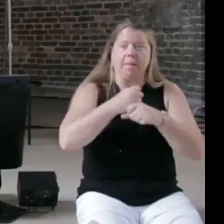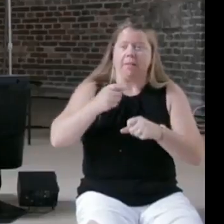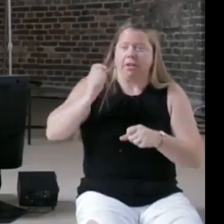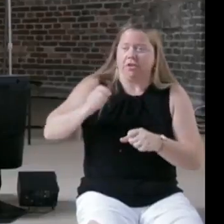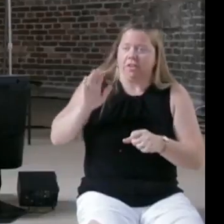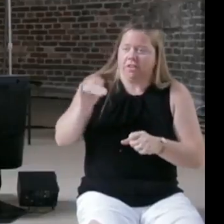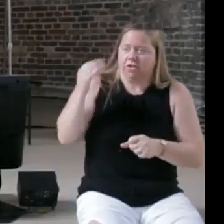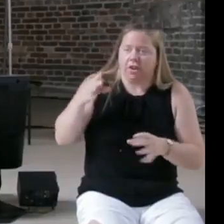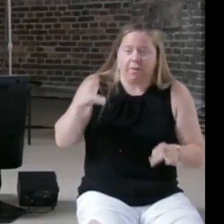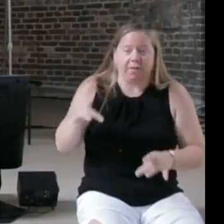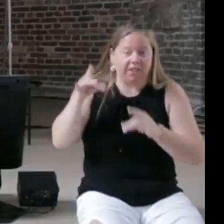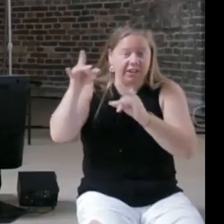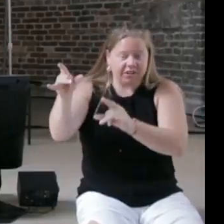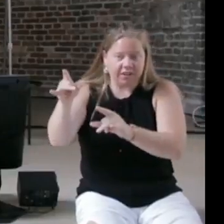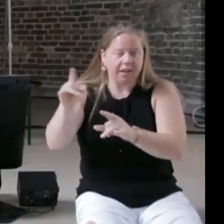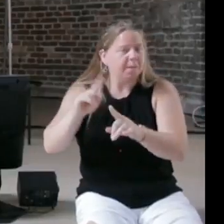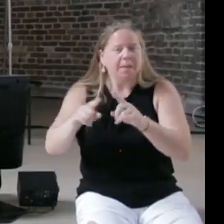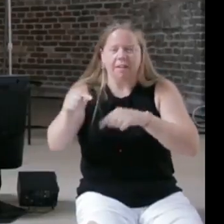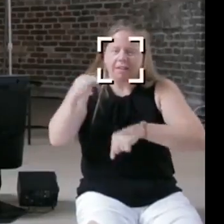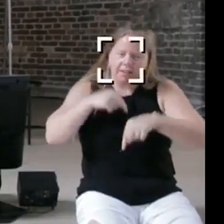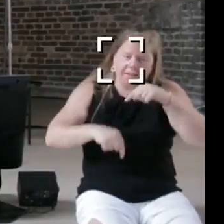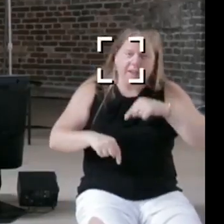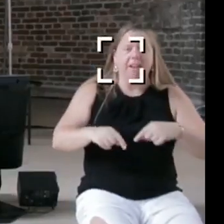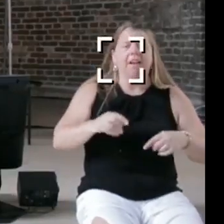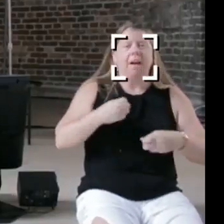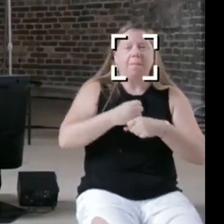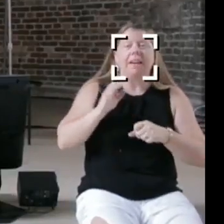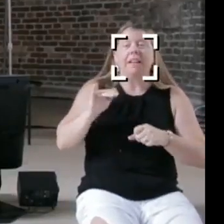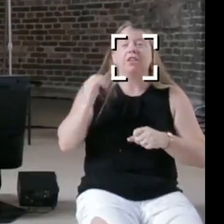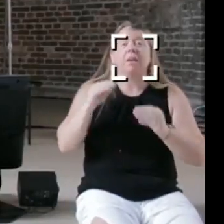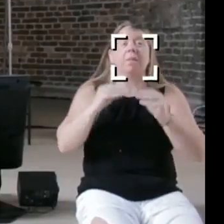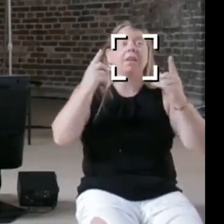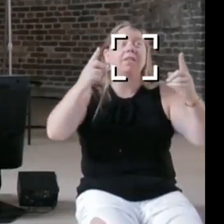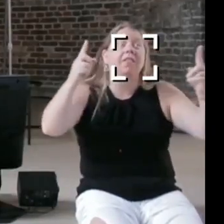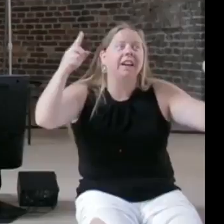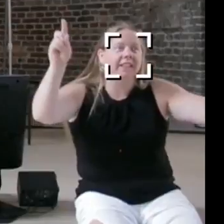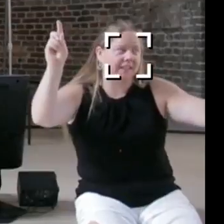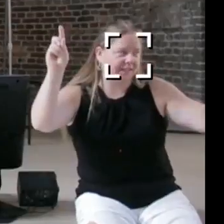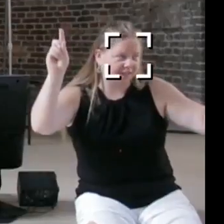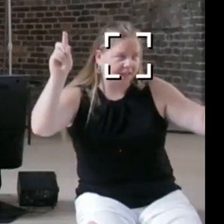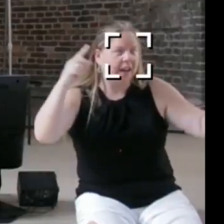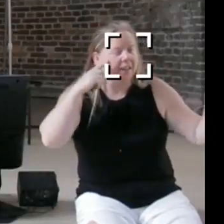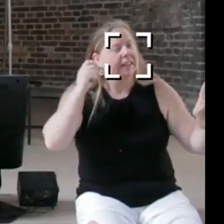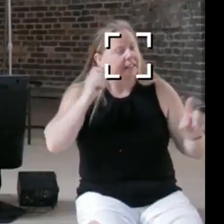when we should try to make the judges job more effective, and so I think it's slightly different.